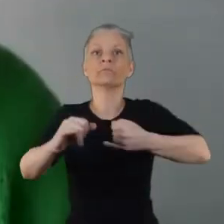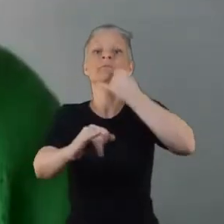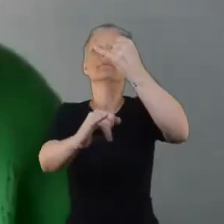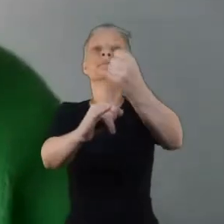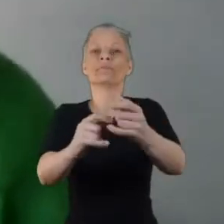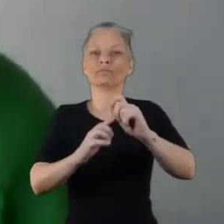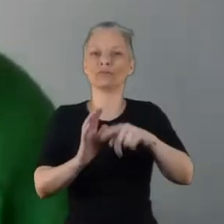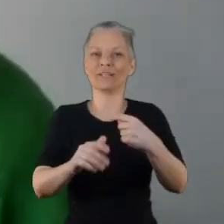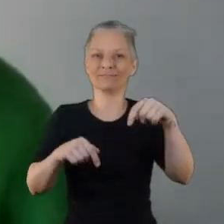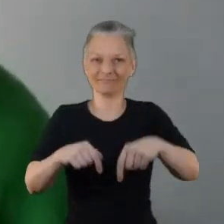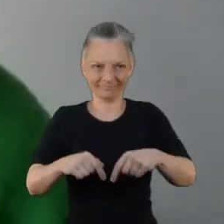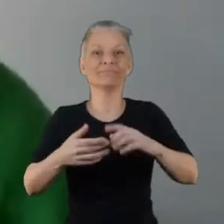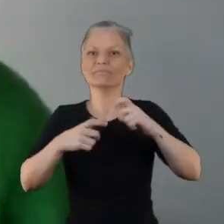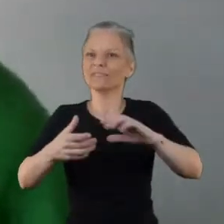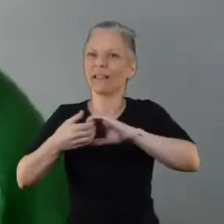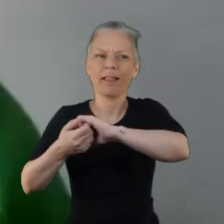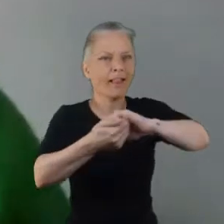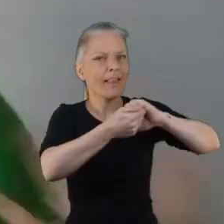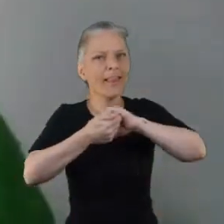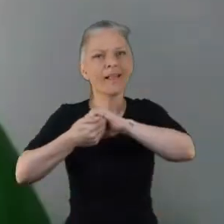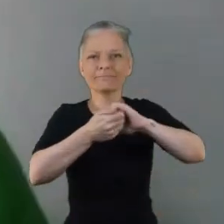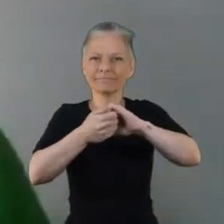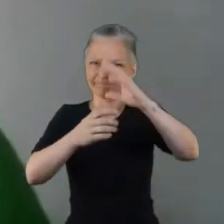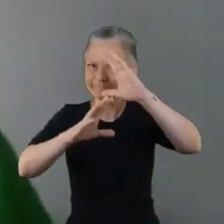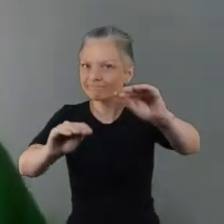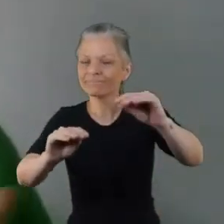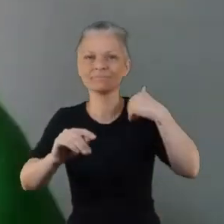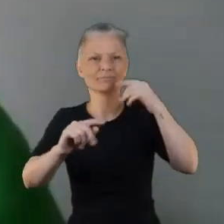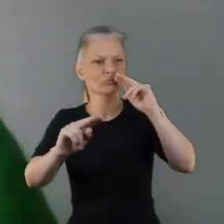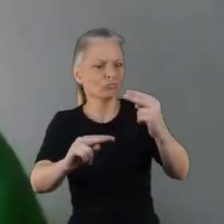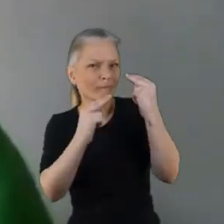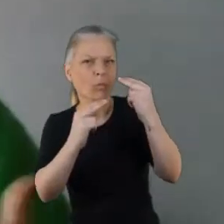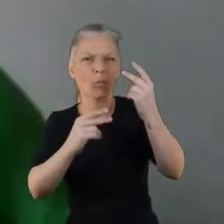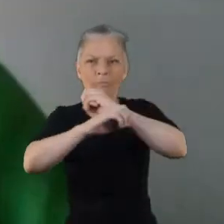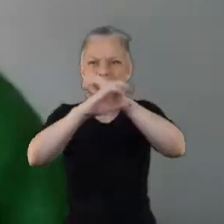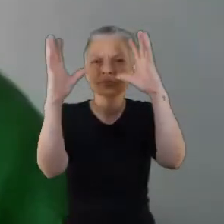those who took part in the project and reflected on our approach on how do we include people